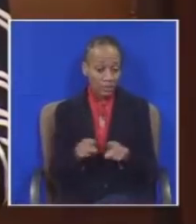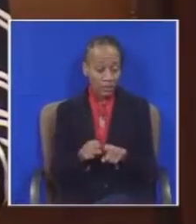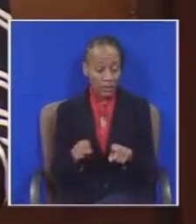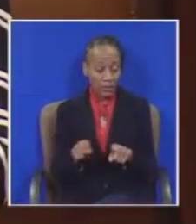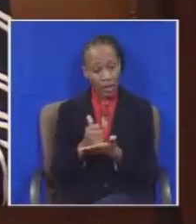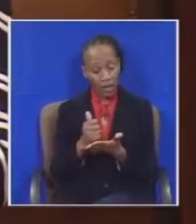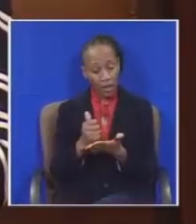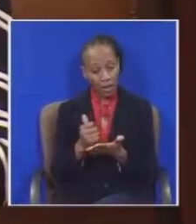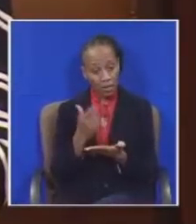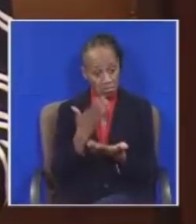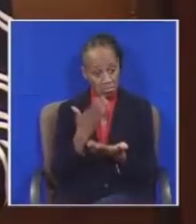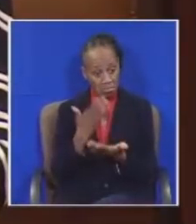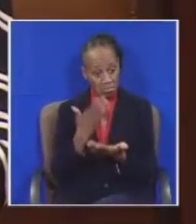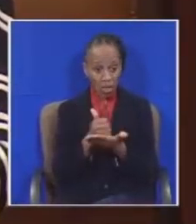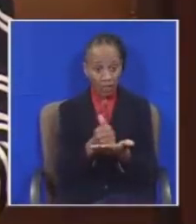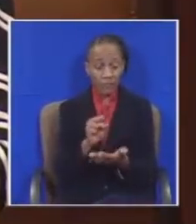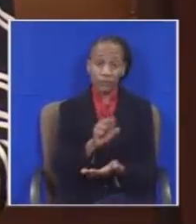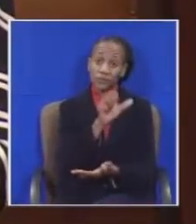You appoint the independent commission to investigate